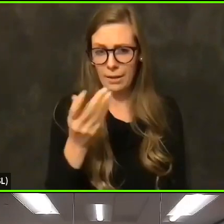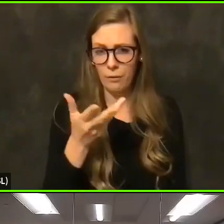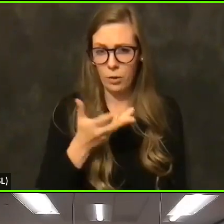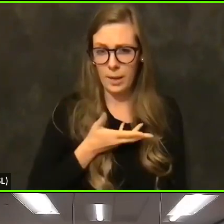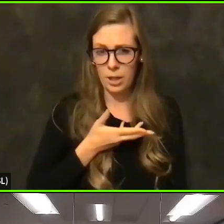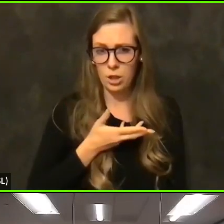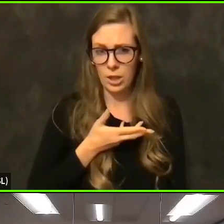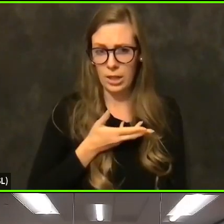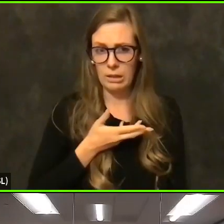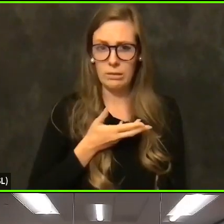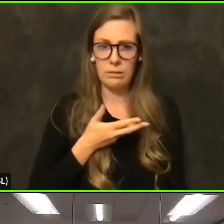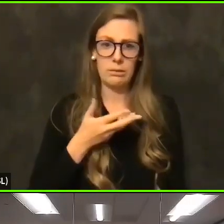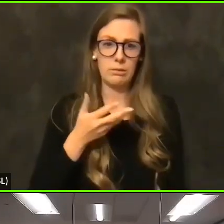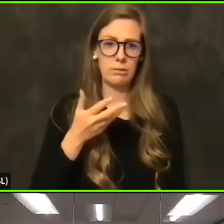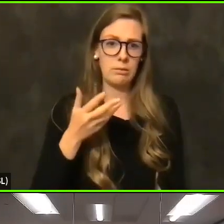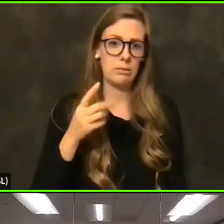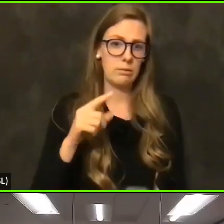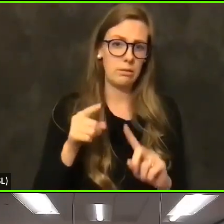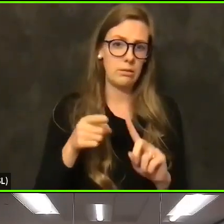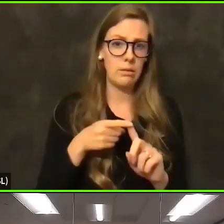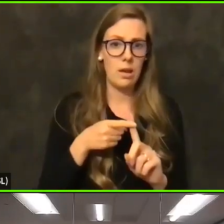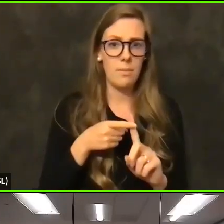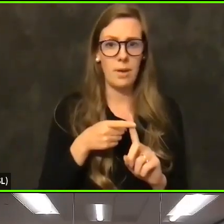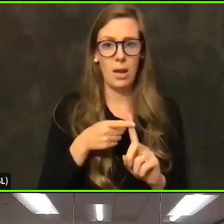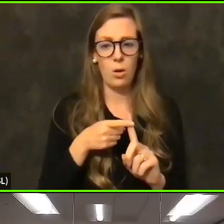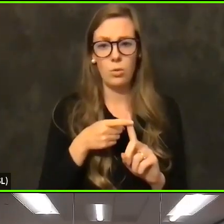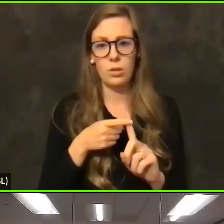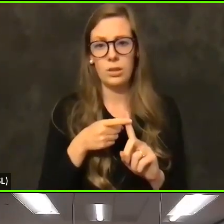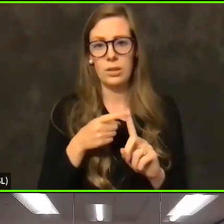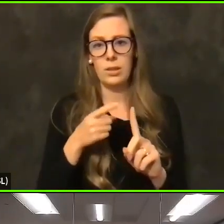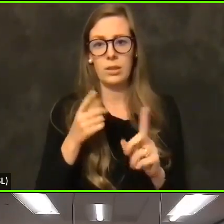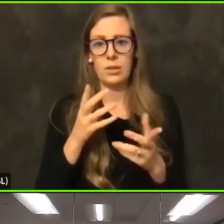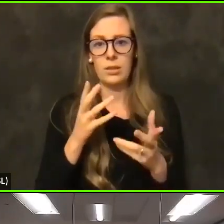expected to help at all with the predictability of supply? I mean, I think that it sounds like the